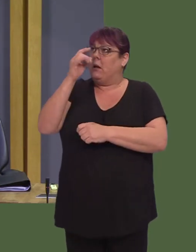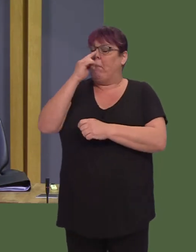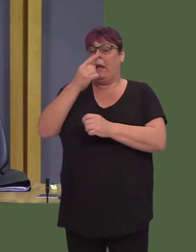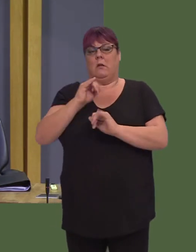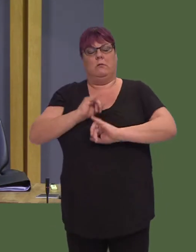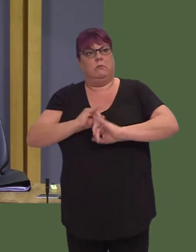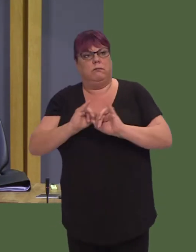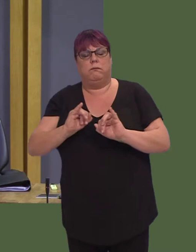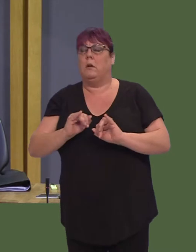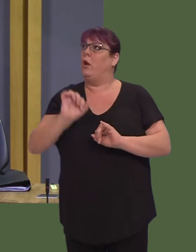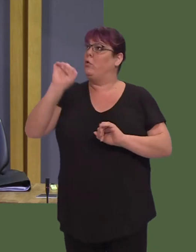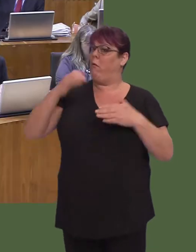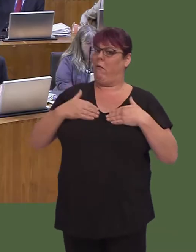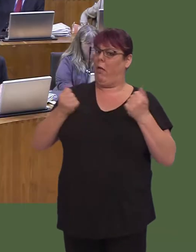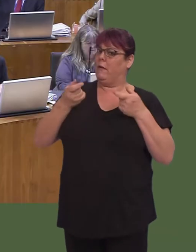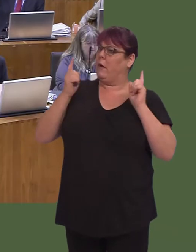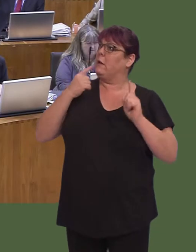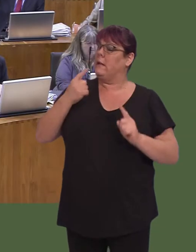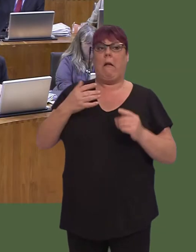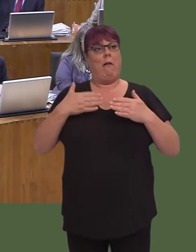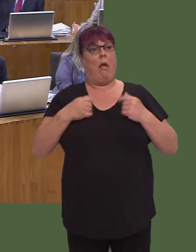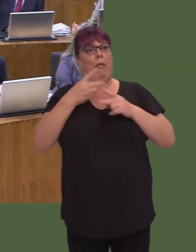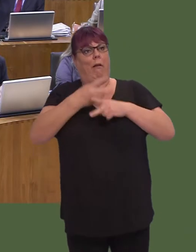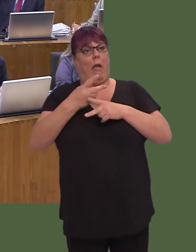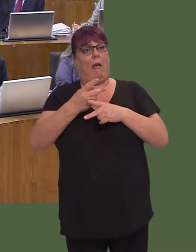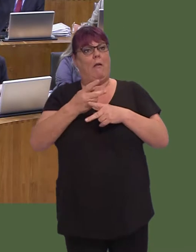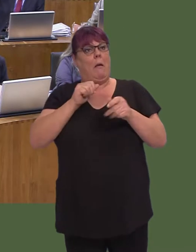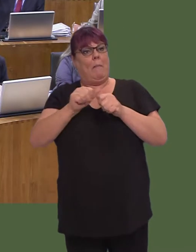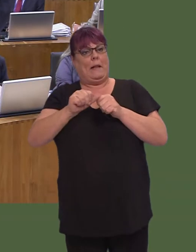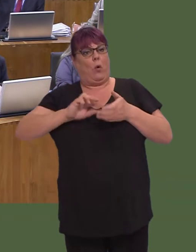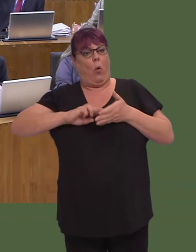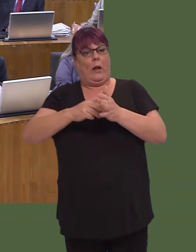And your health Secretary admitted that healthcare could have been better reorganised over the nine years that you've been at the helm.